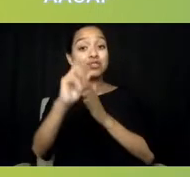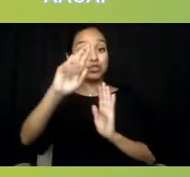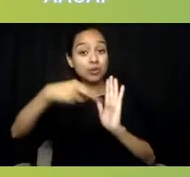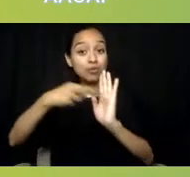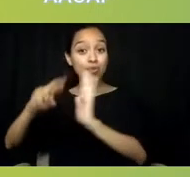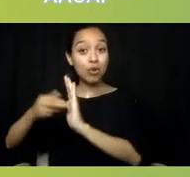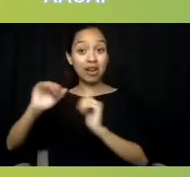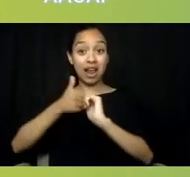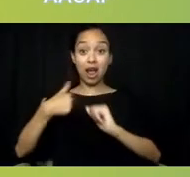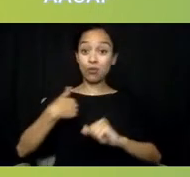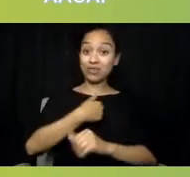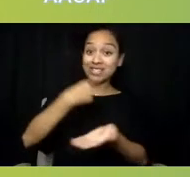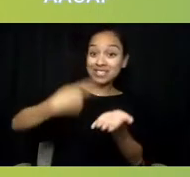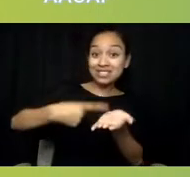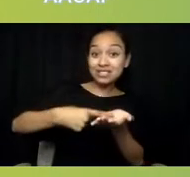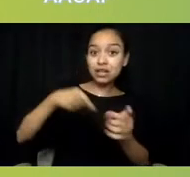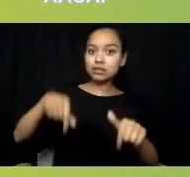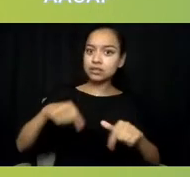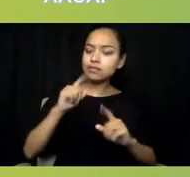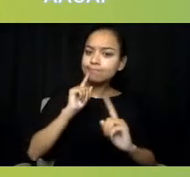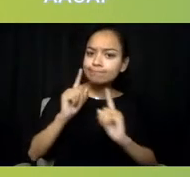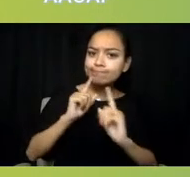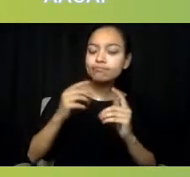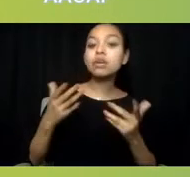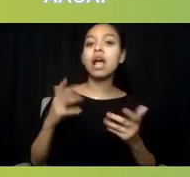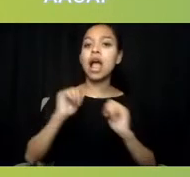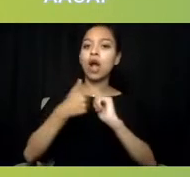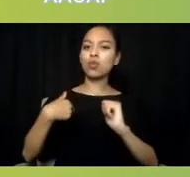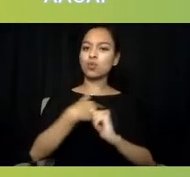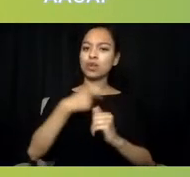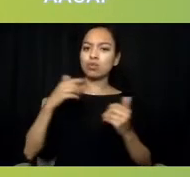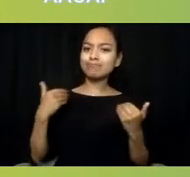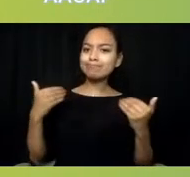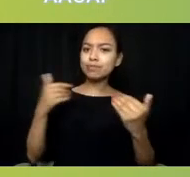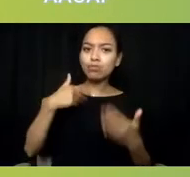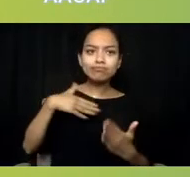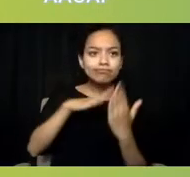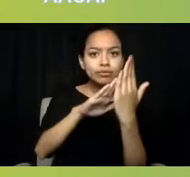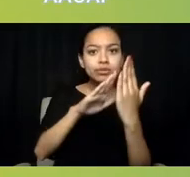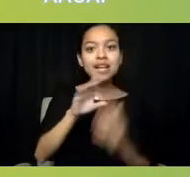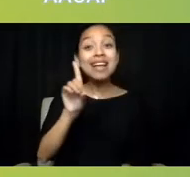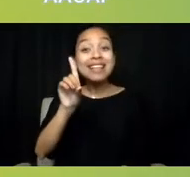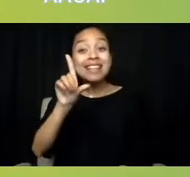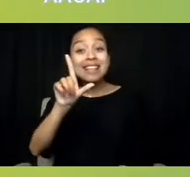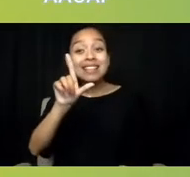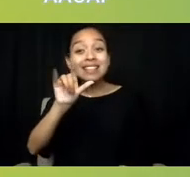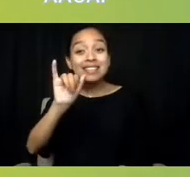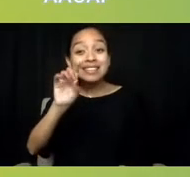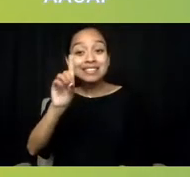and how we're going to tackle it. Linda, I'd like to pull you in, too, as well as Terri.